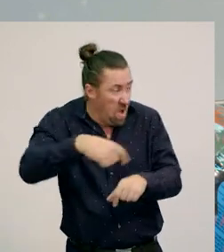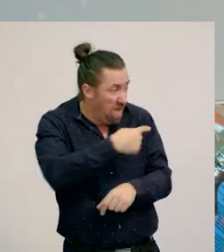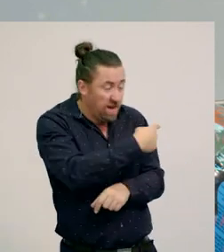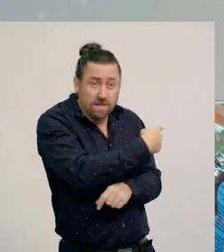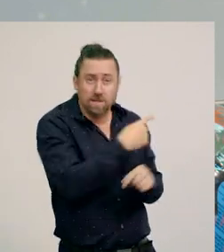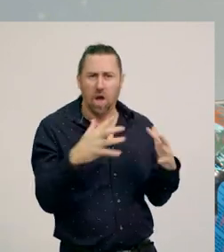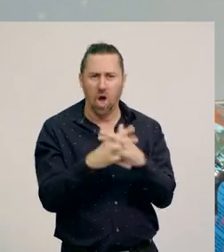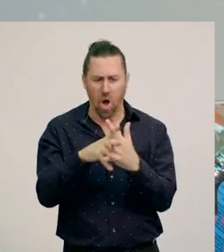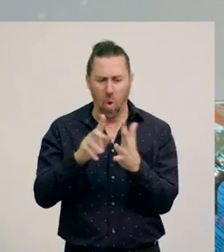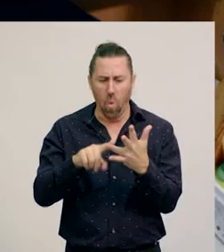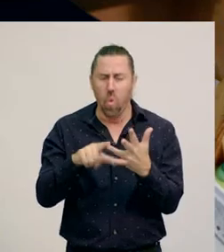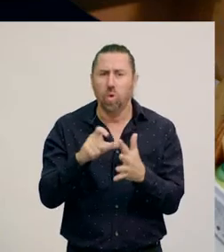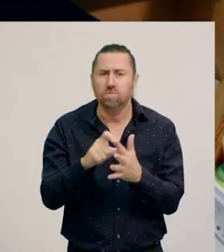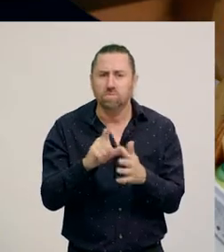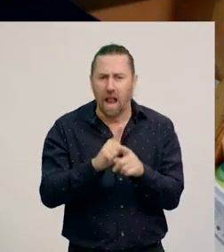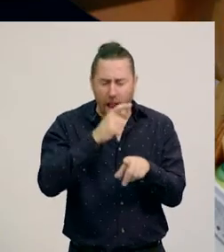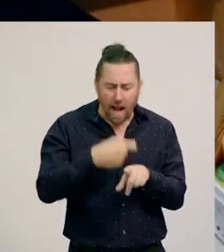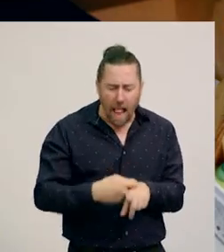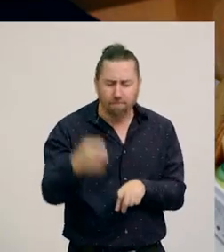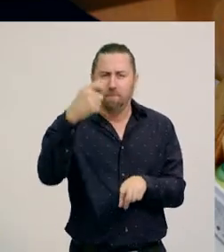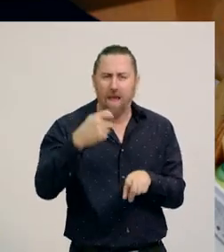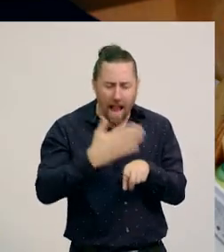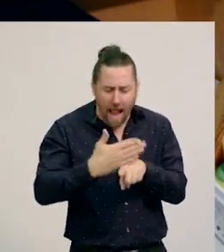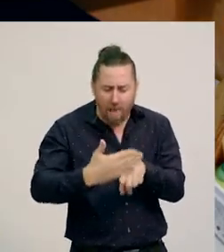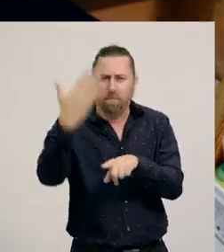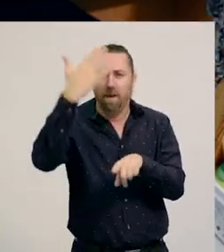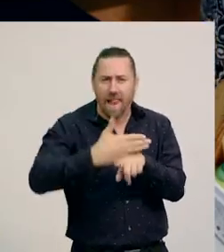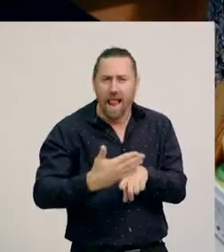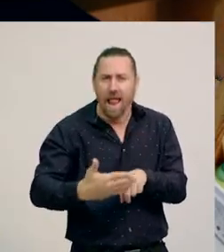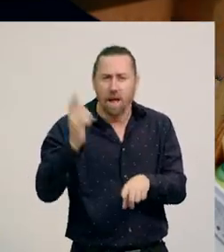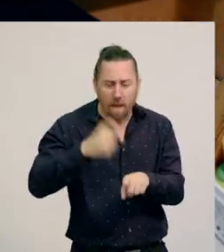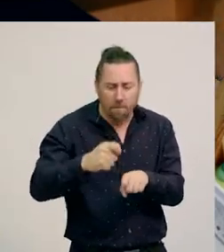This one is made of wood. [scraping sound]